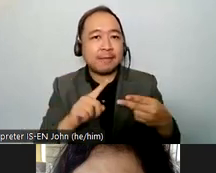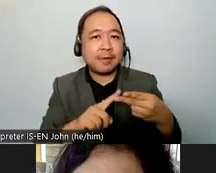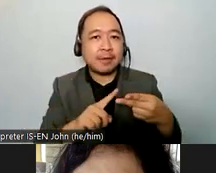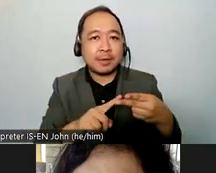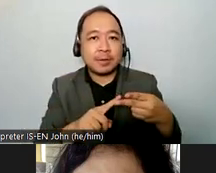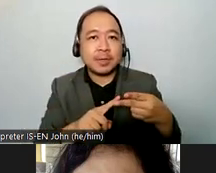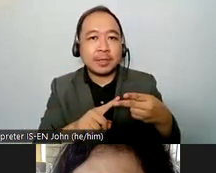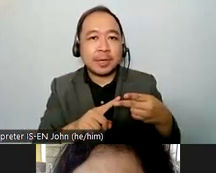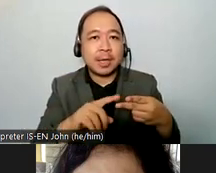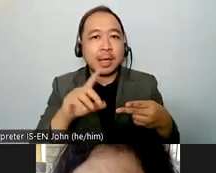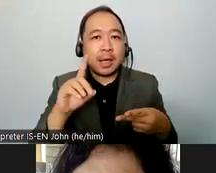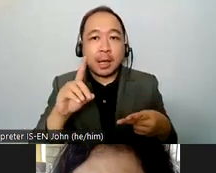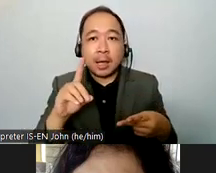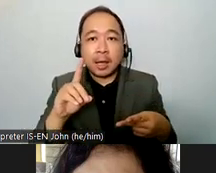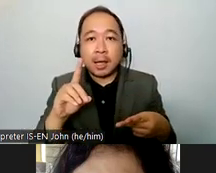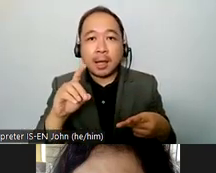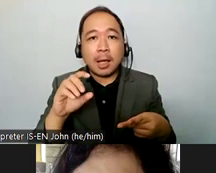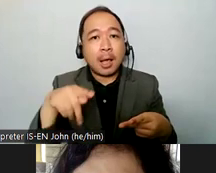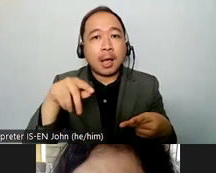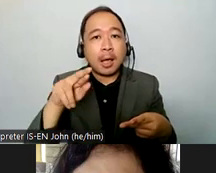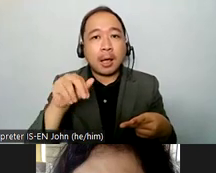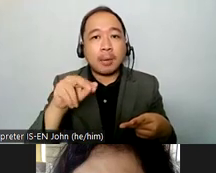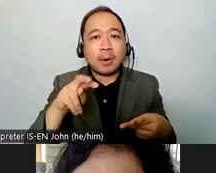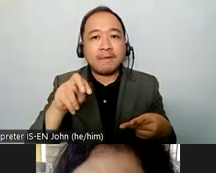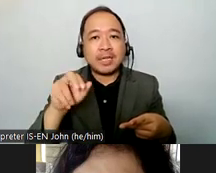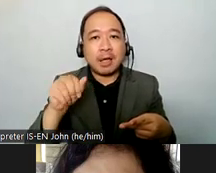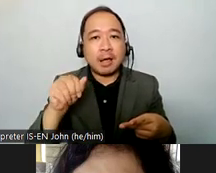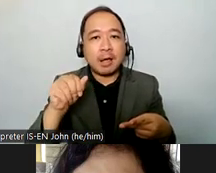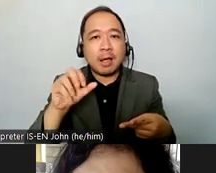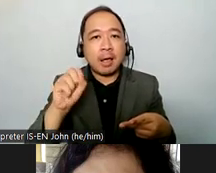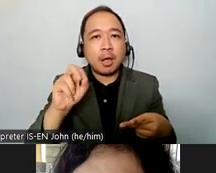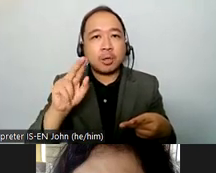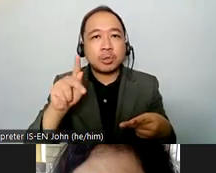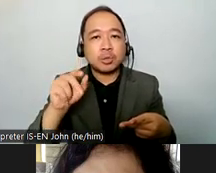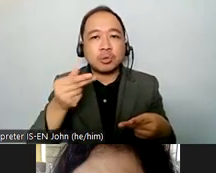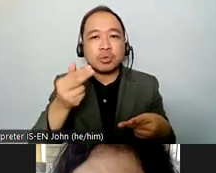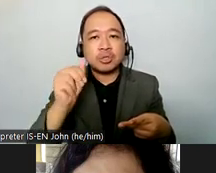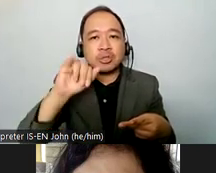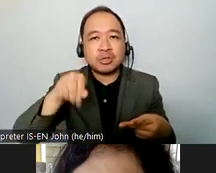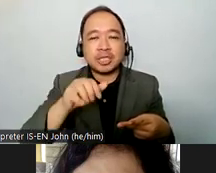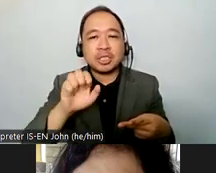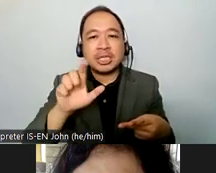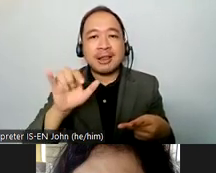at the south africa department of women youth in persons with disabilities she's also a a member of